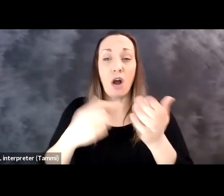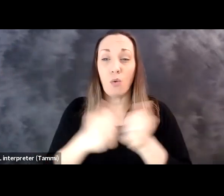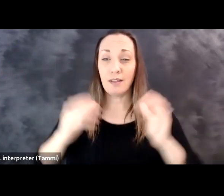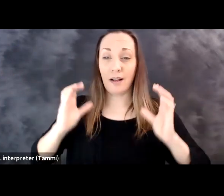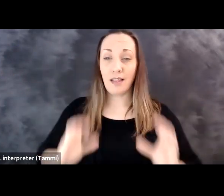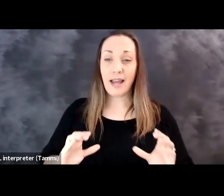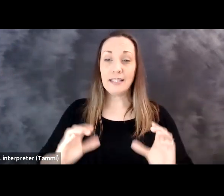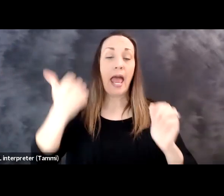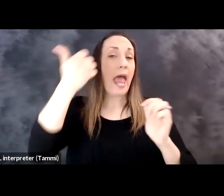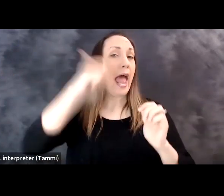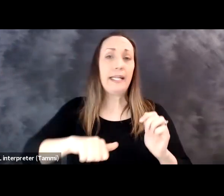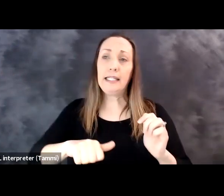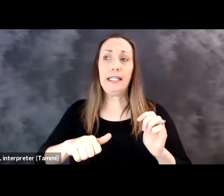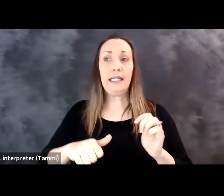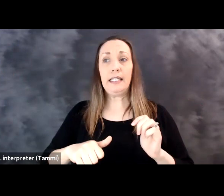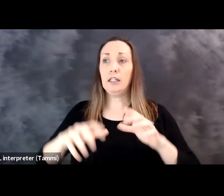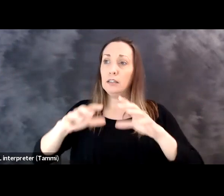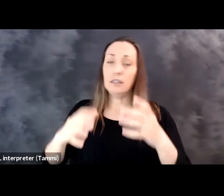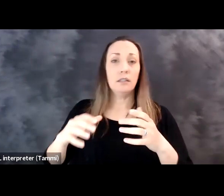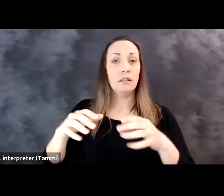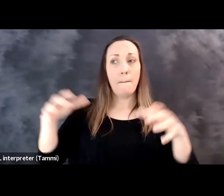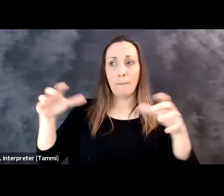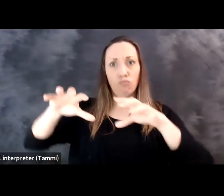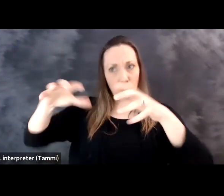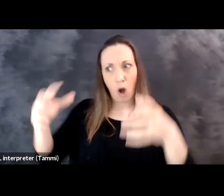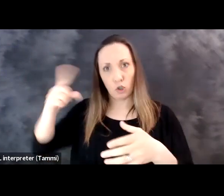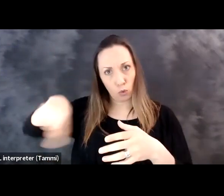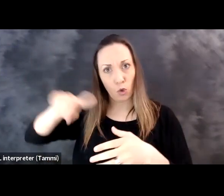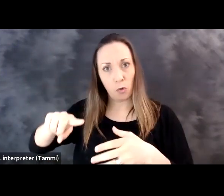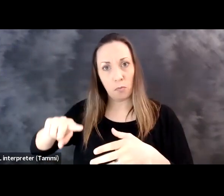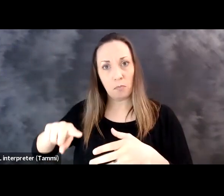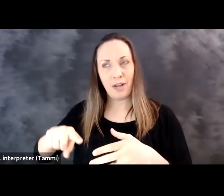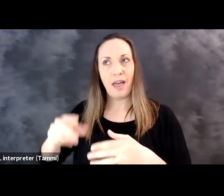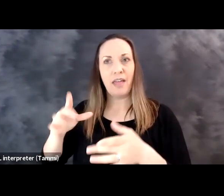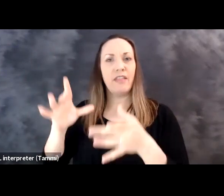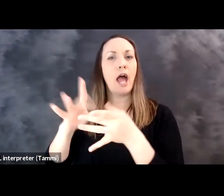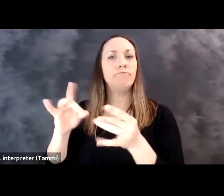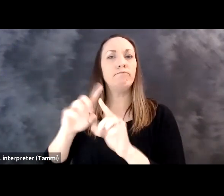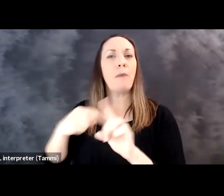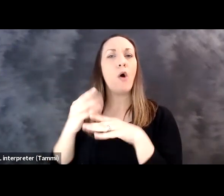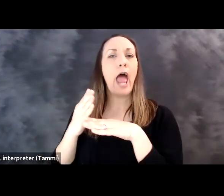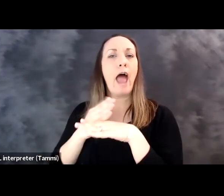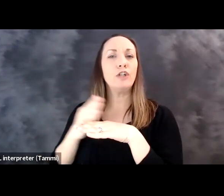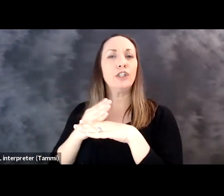Importantly an orange arrow reading accessibility points throughout. So many times when I talk to clients about any underrepresented or marginalized talent segment, I hear